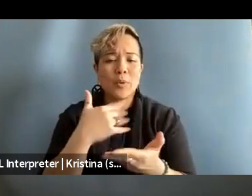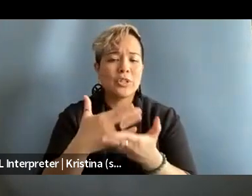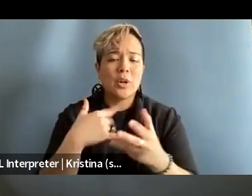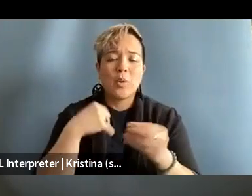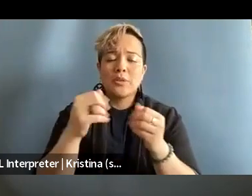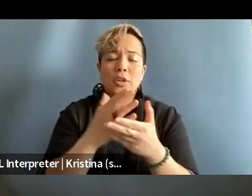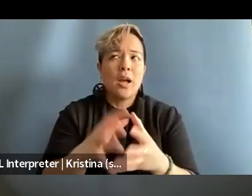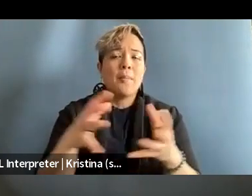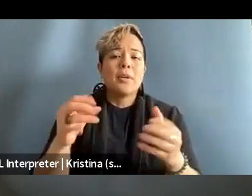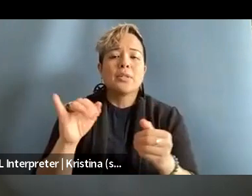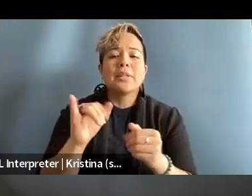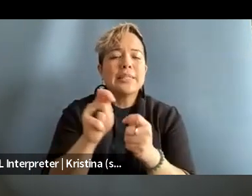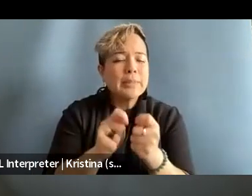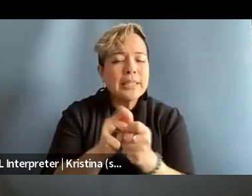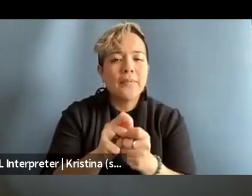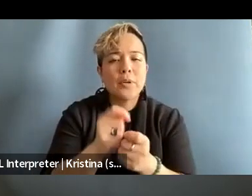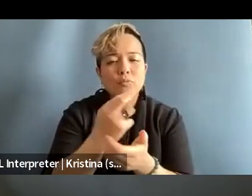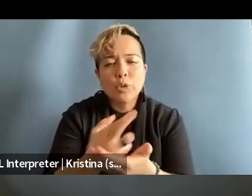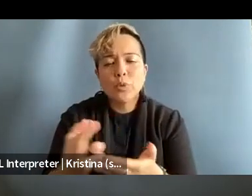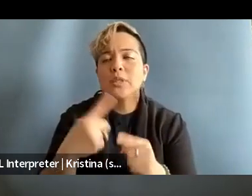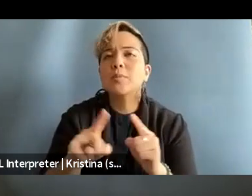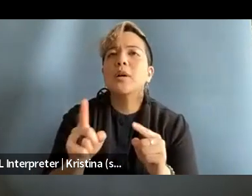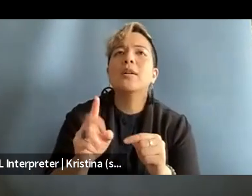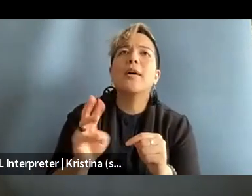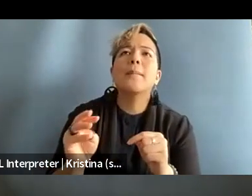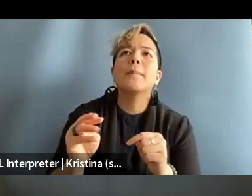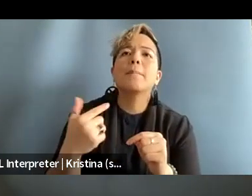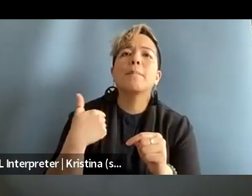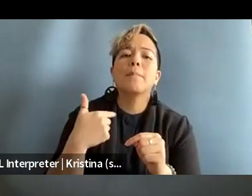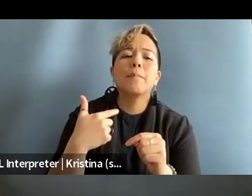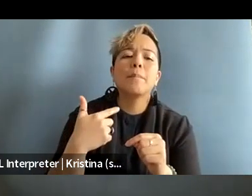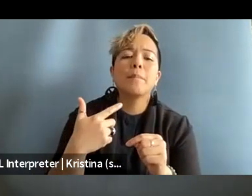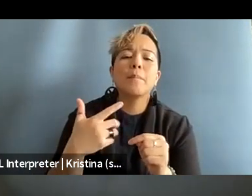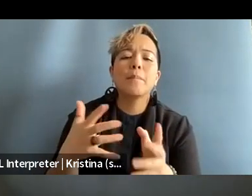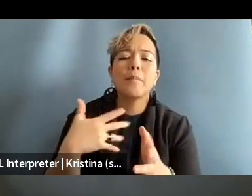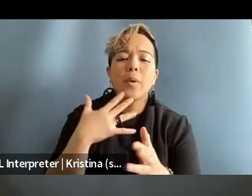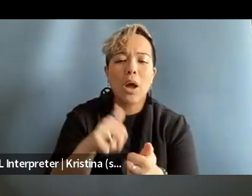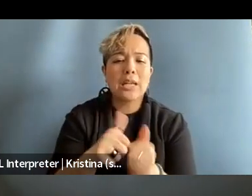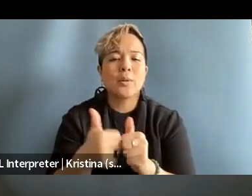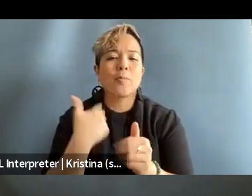a bunch of like specific resources but already, so I'm gonna adapt my closing questions slightly